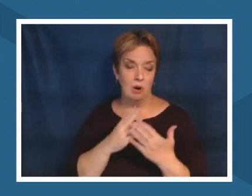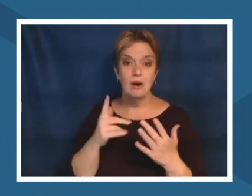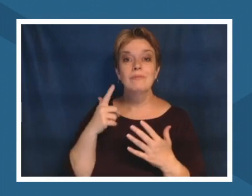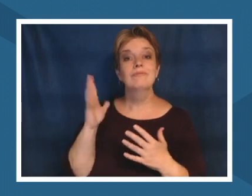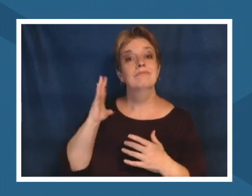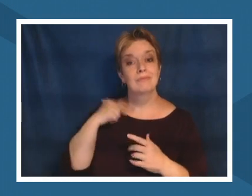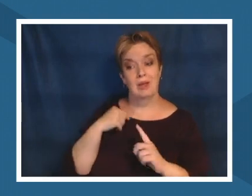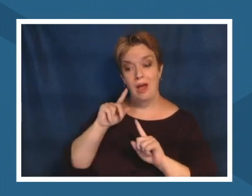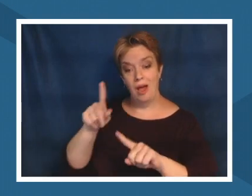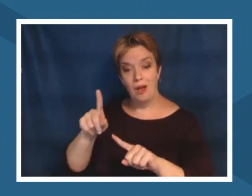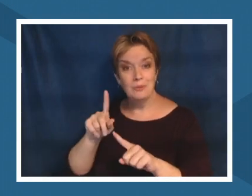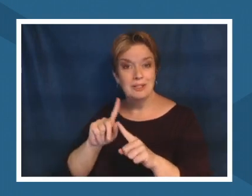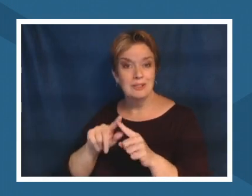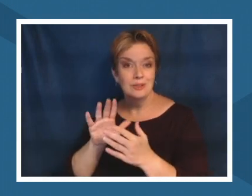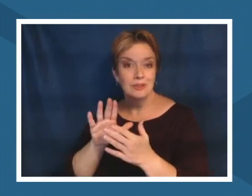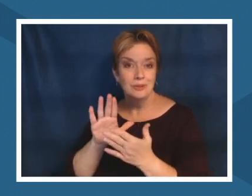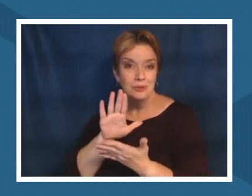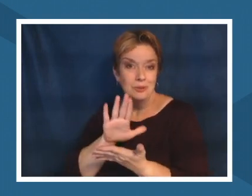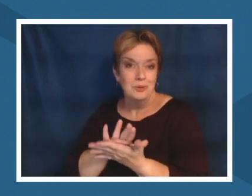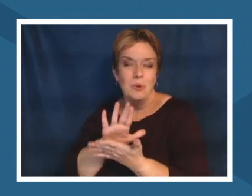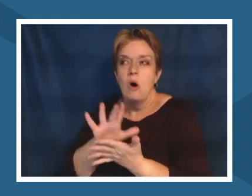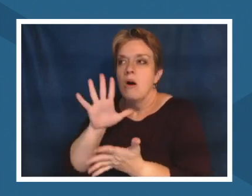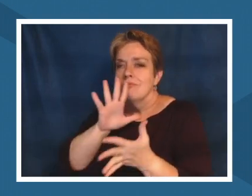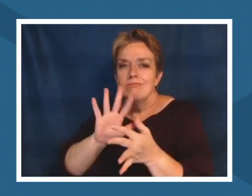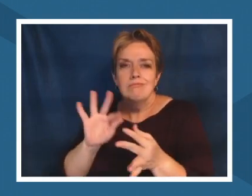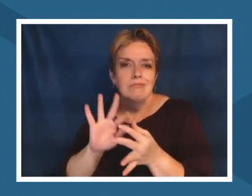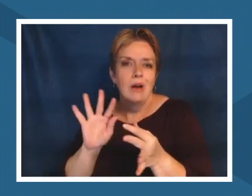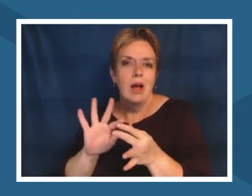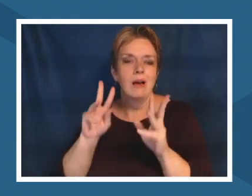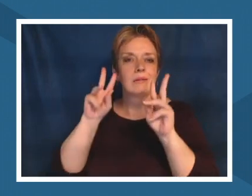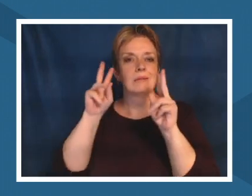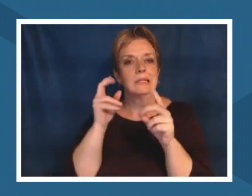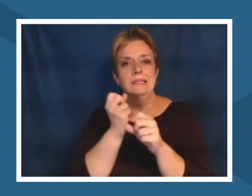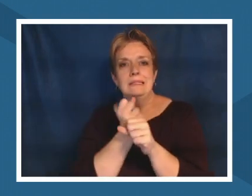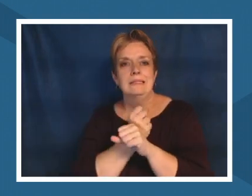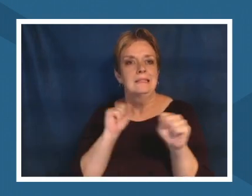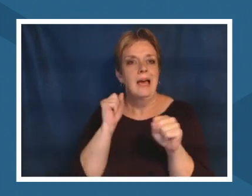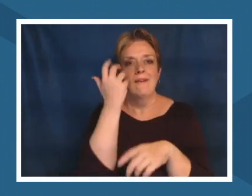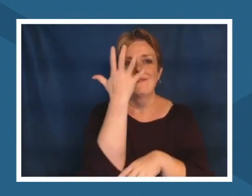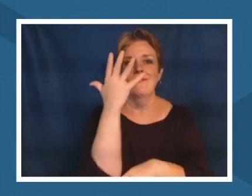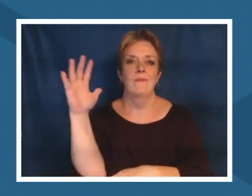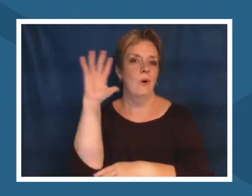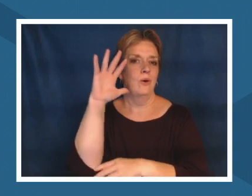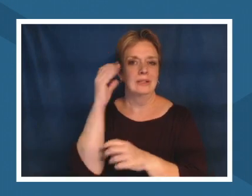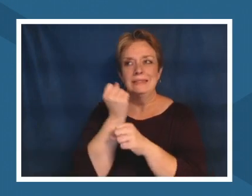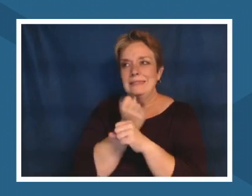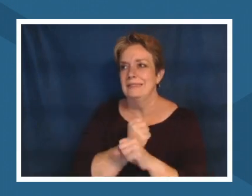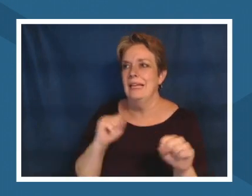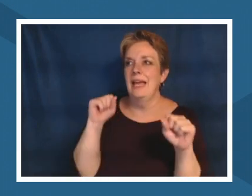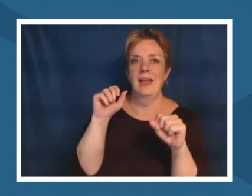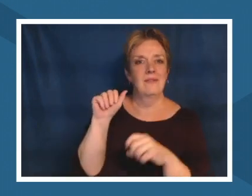also can work on things throughout my own community in my own land and where